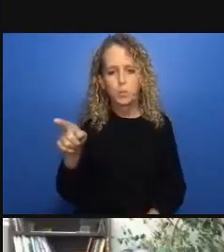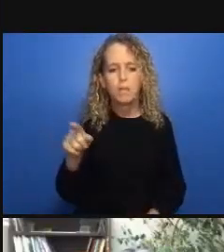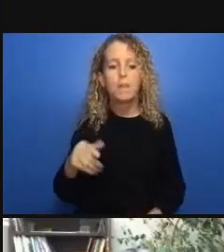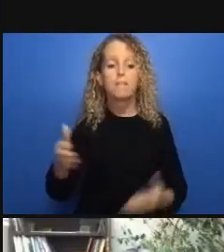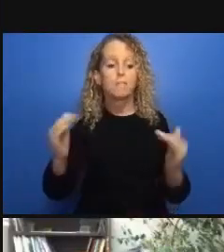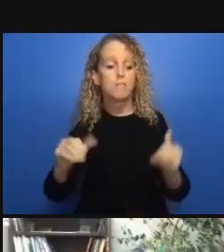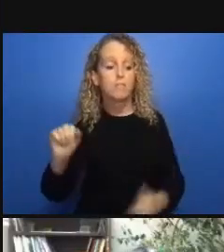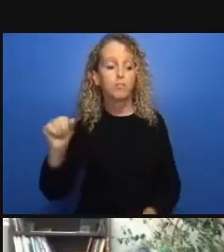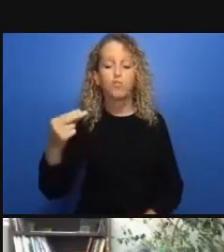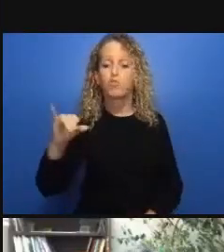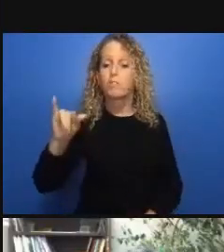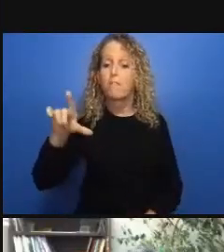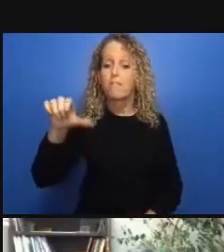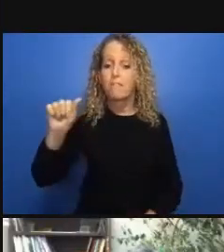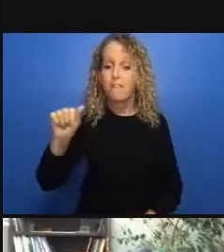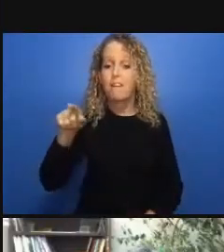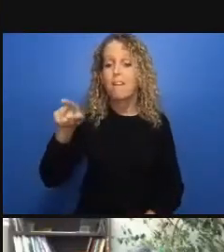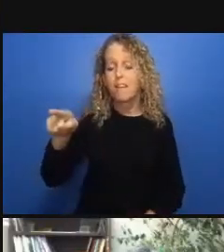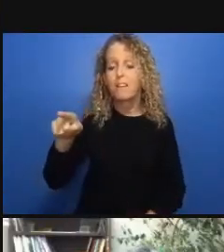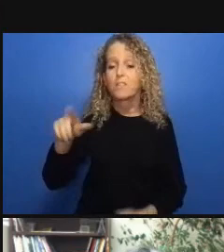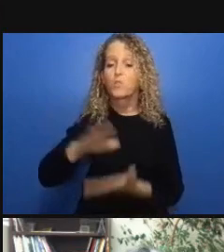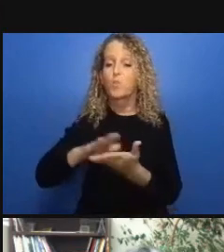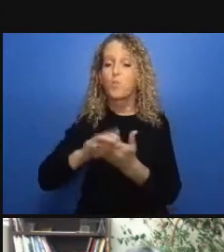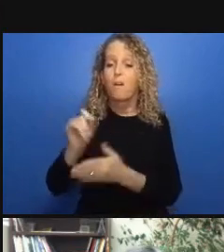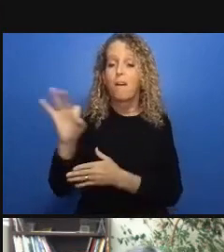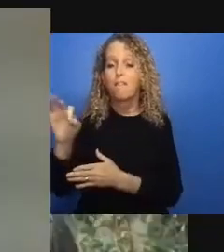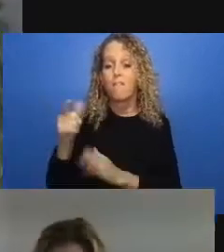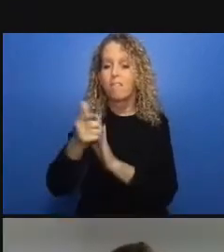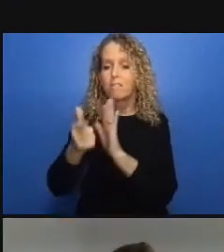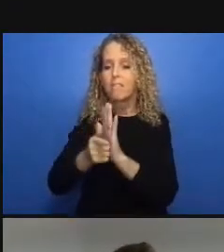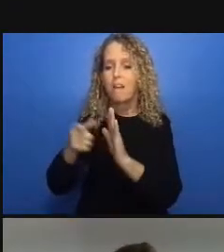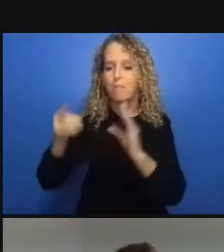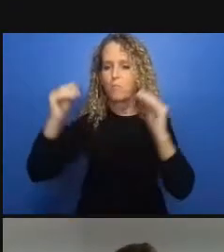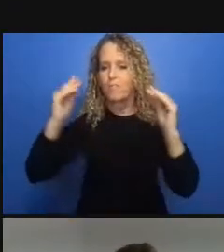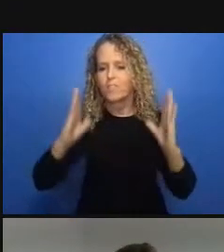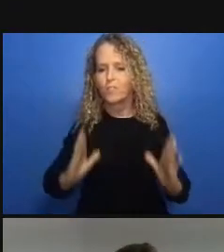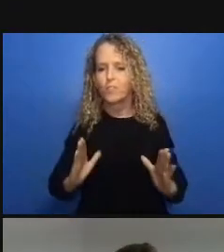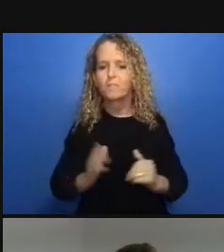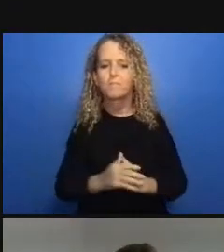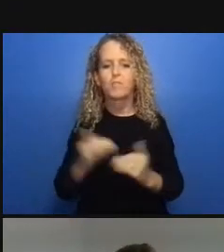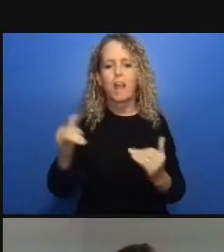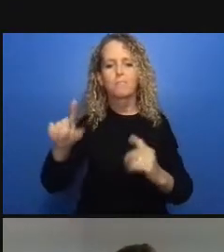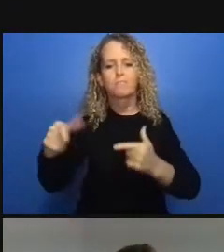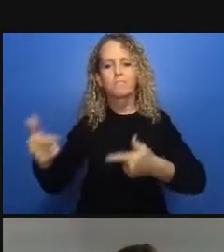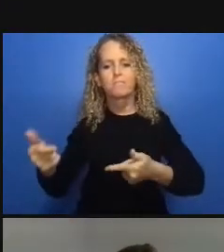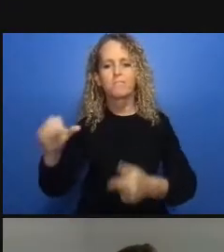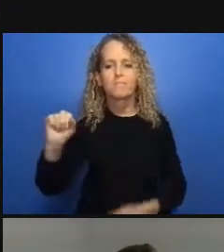with mental illnesses intellectual disabilities and addictions so it's a fairly simple statement